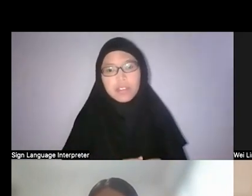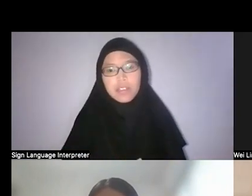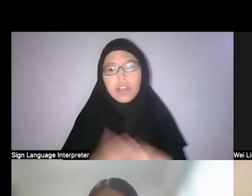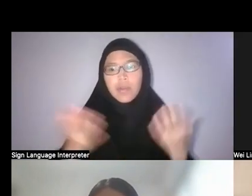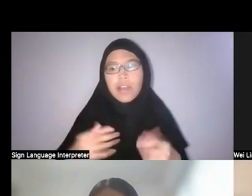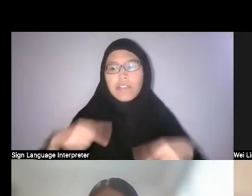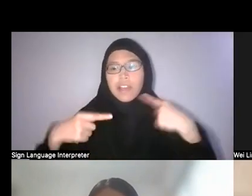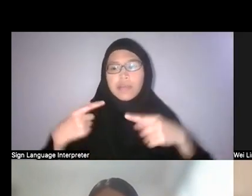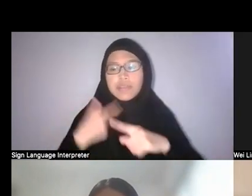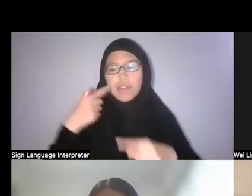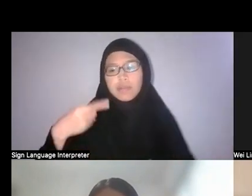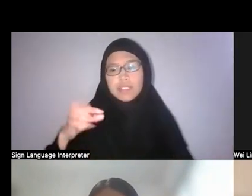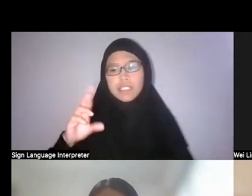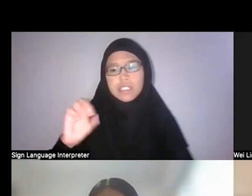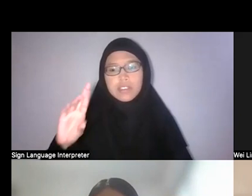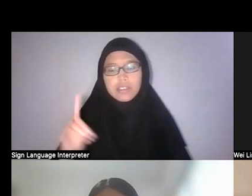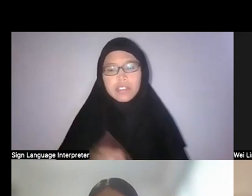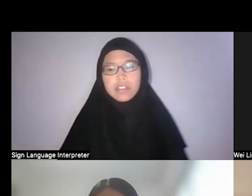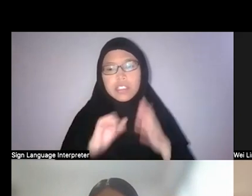Nadirah: So just to comment on the otherwordly,